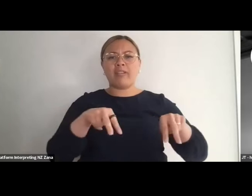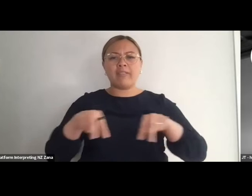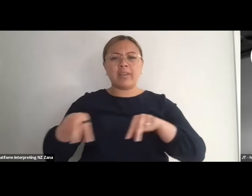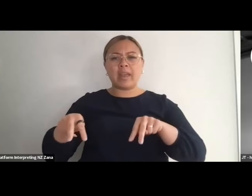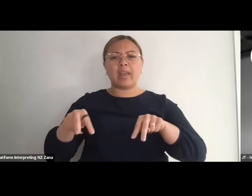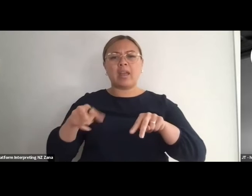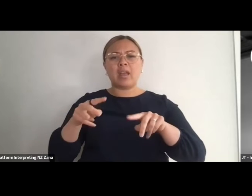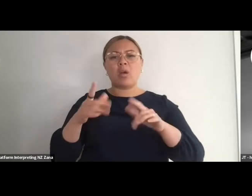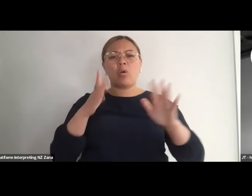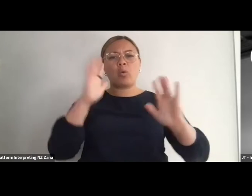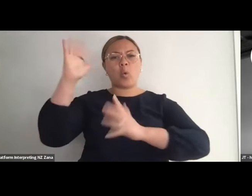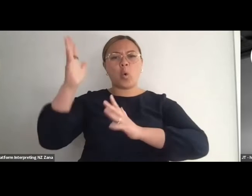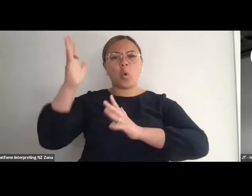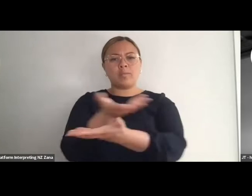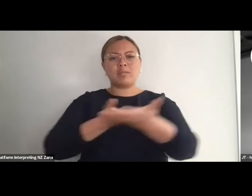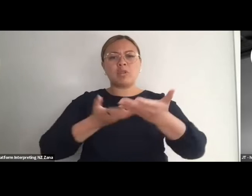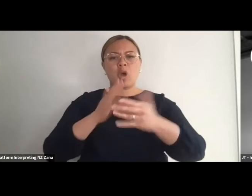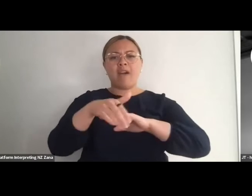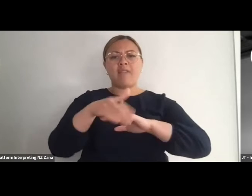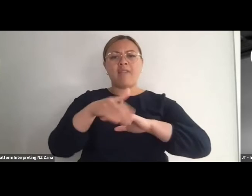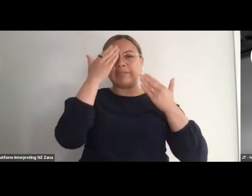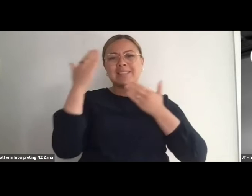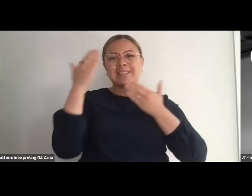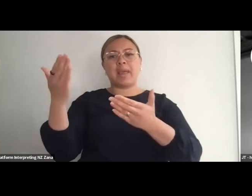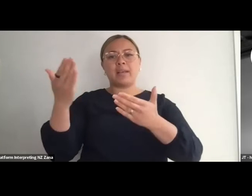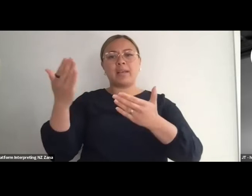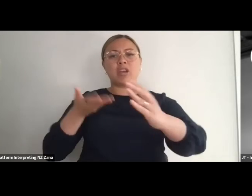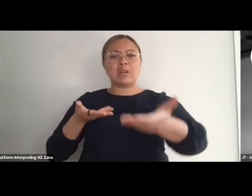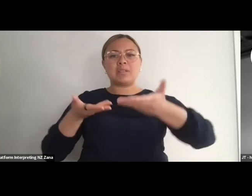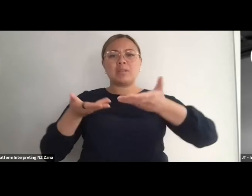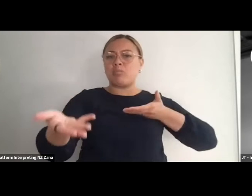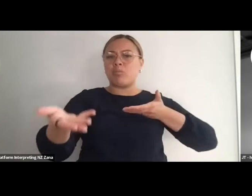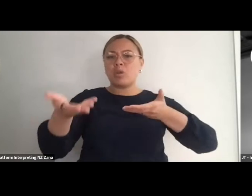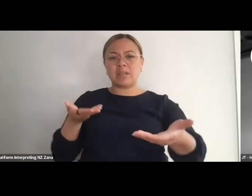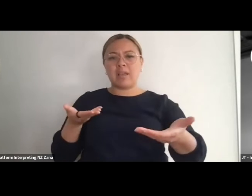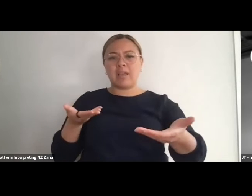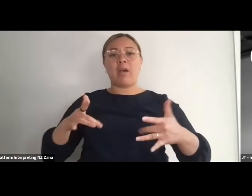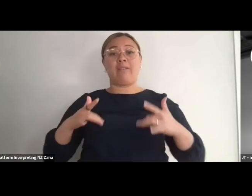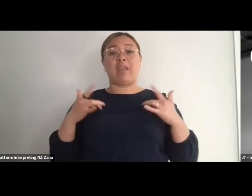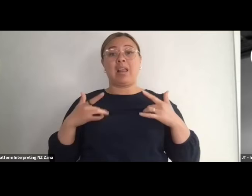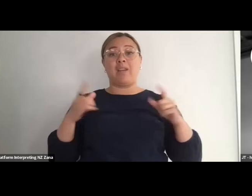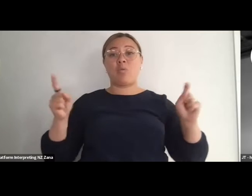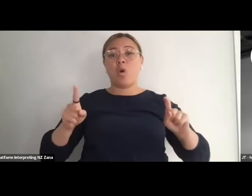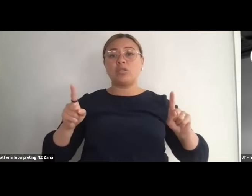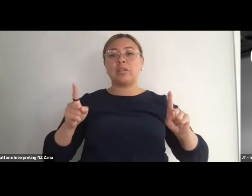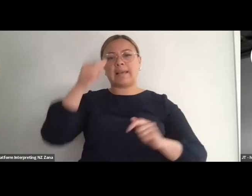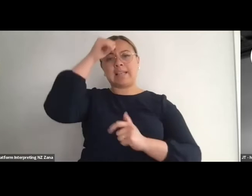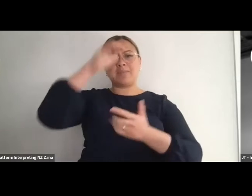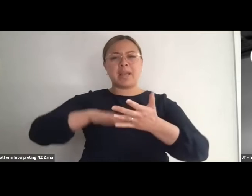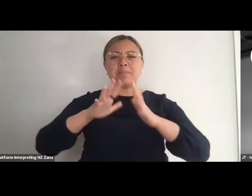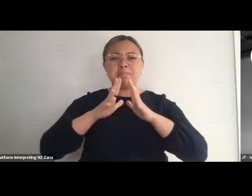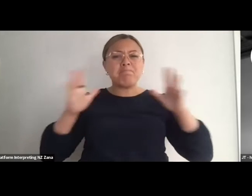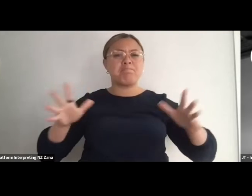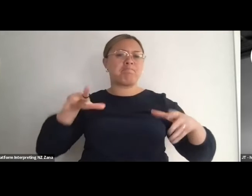reciprocity of feeling and experience is a huge part of Te Ao Māori so I'm really pleased